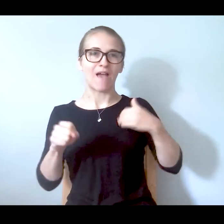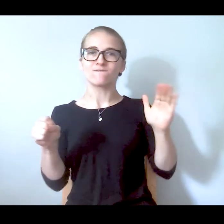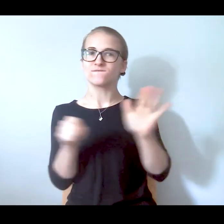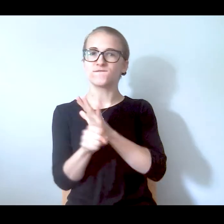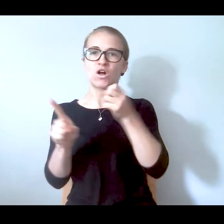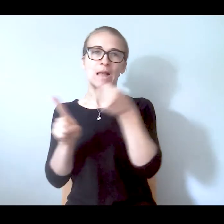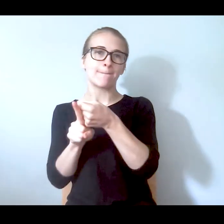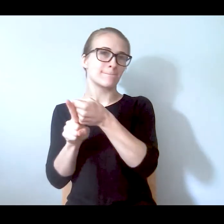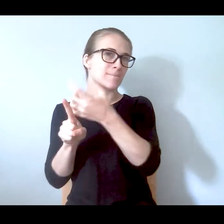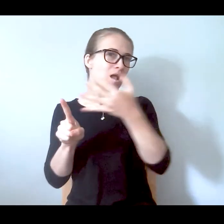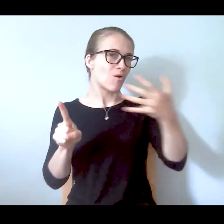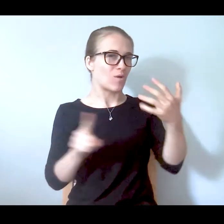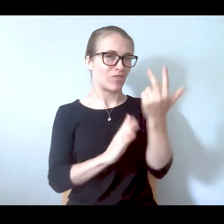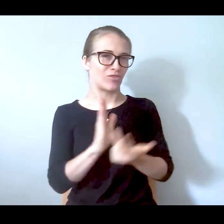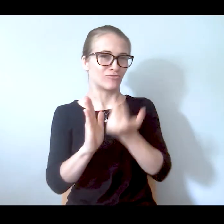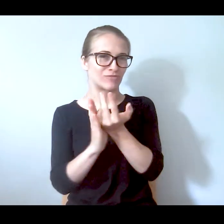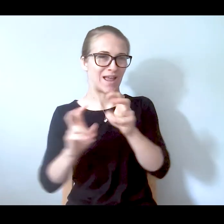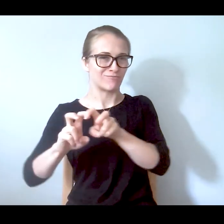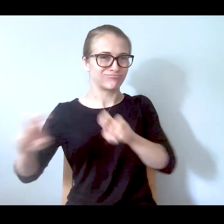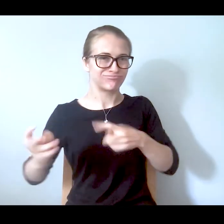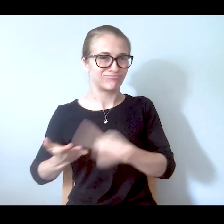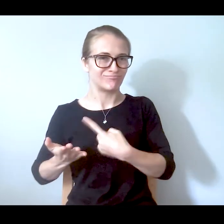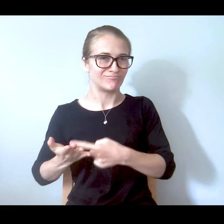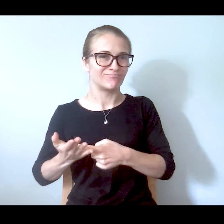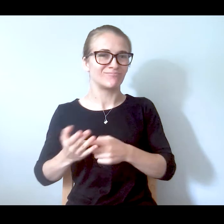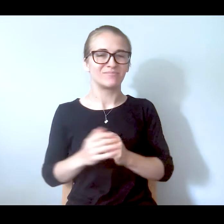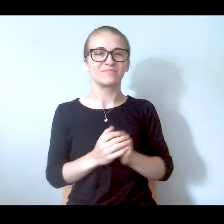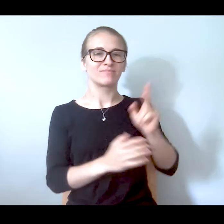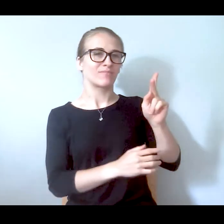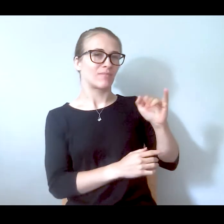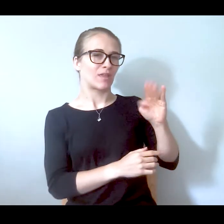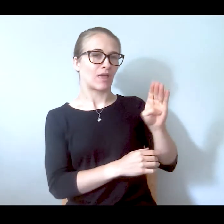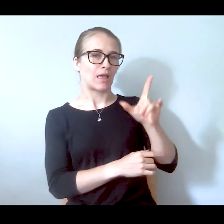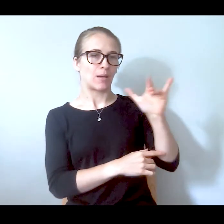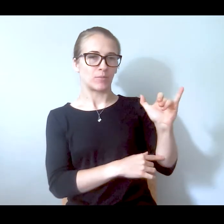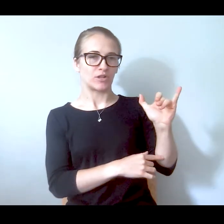on. But just. Yes. I see your hand up, Kimberly, but you